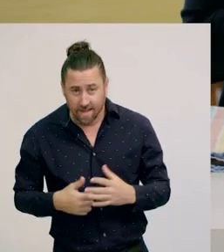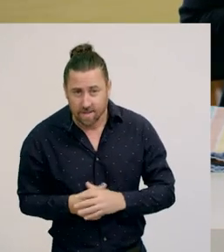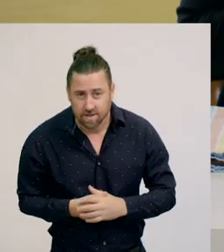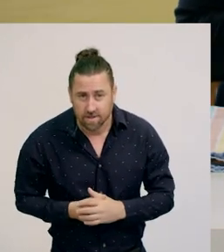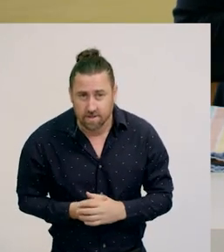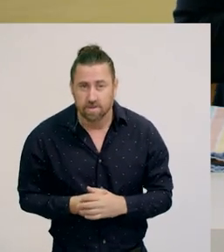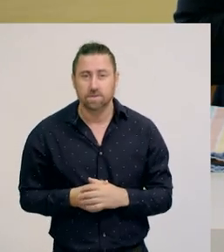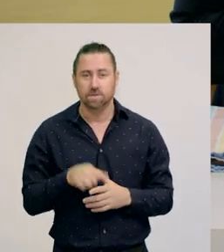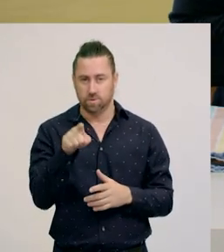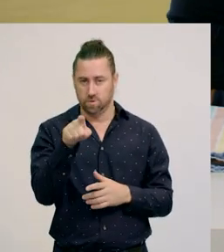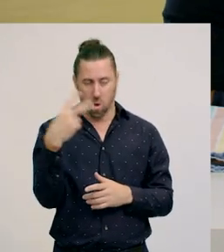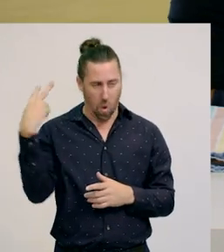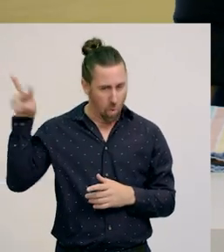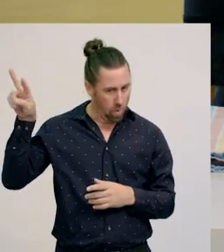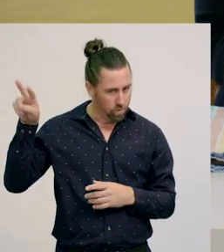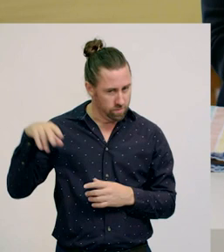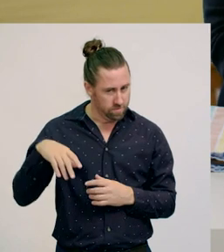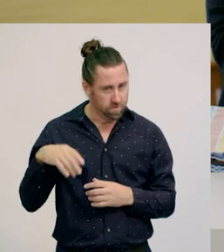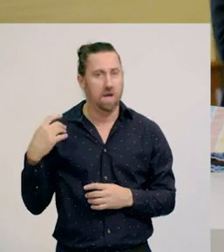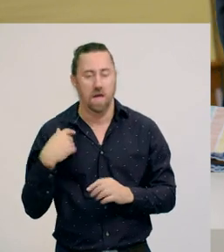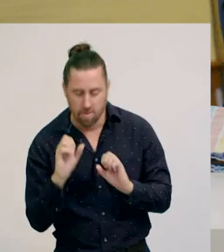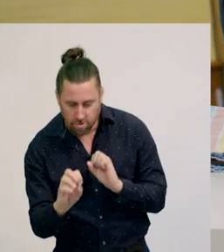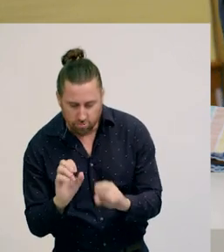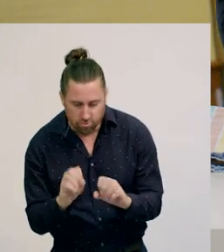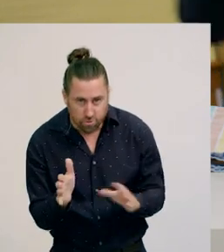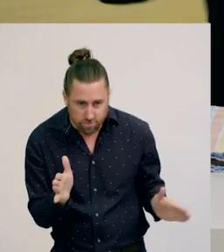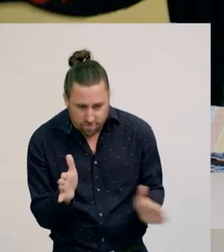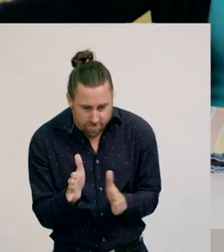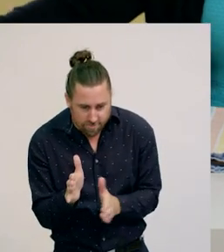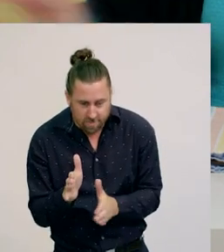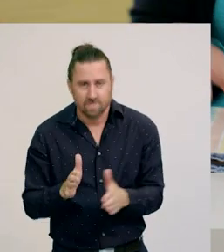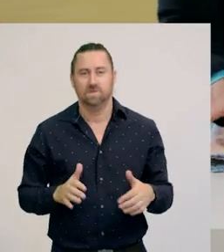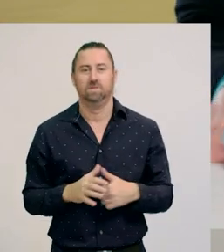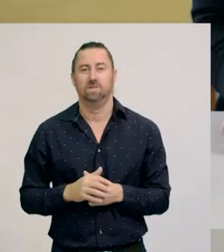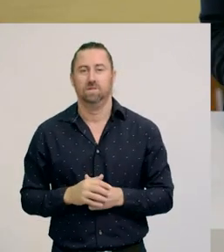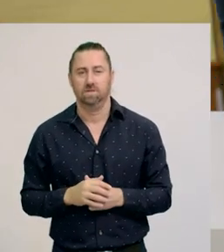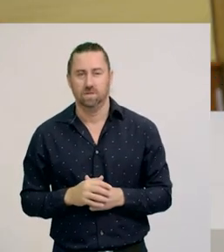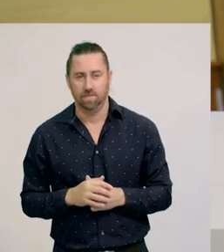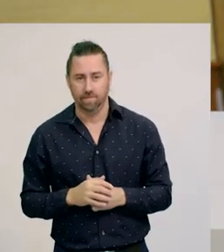You turn away while I put some blocks under and cover them with this cloth.